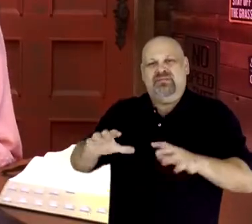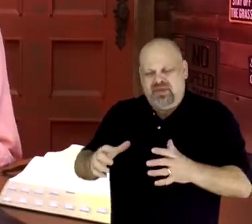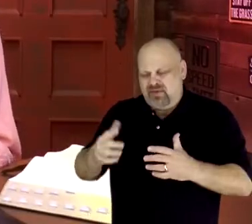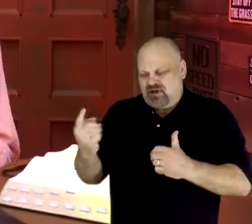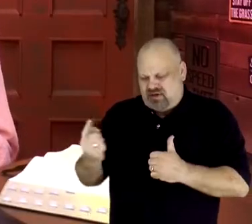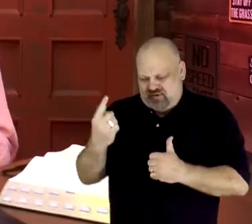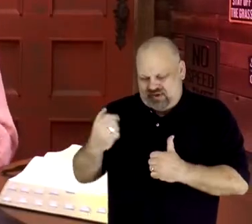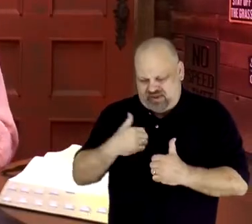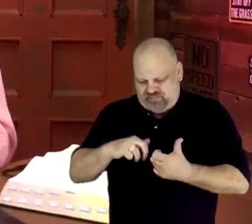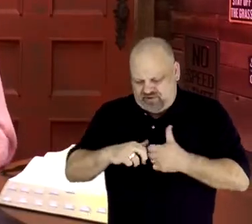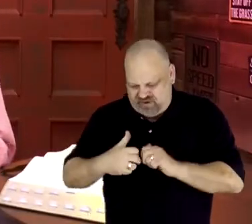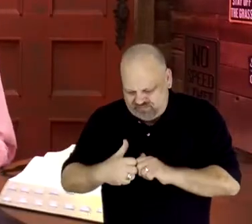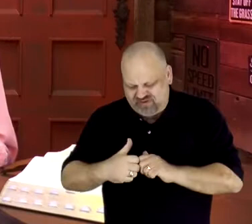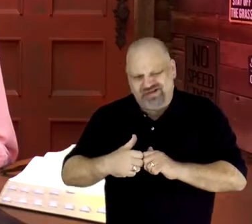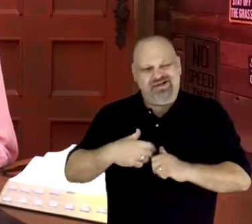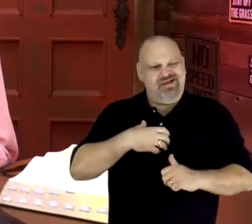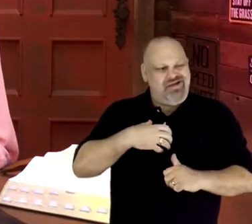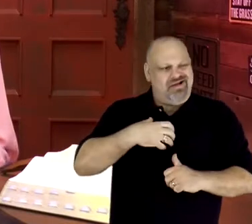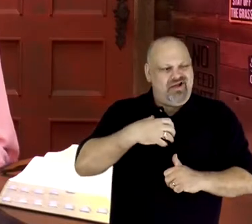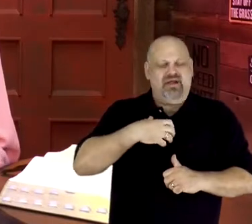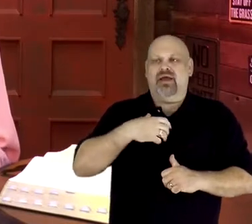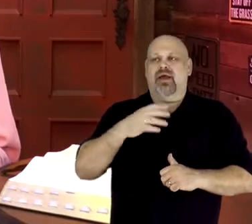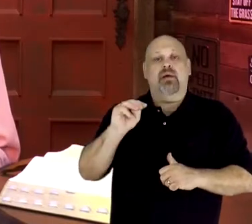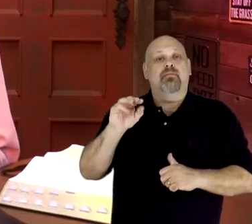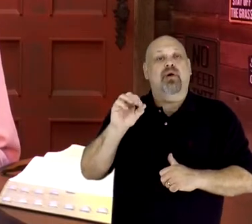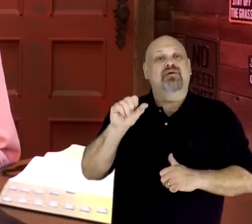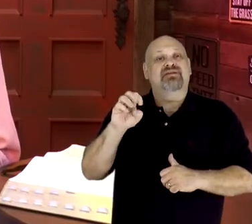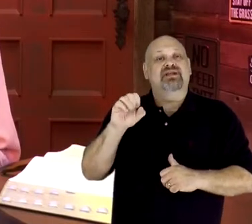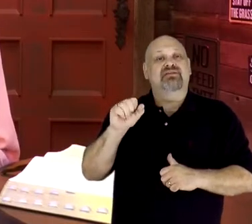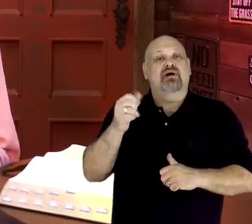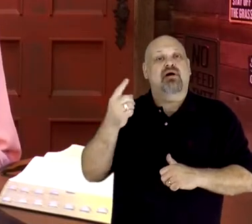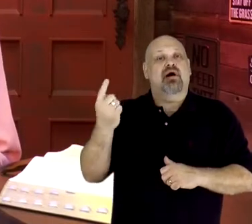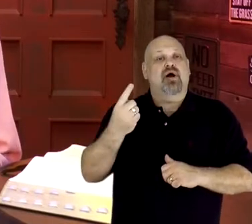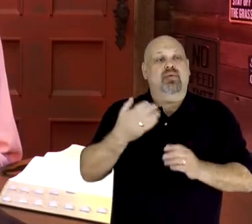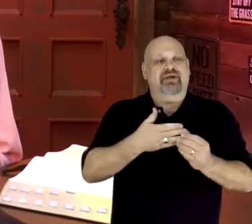and Moses always pointed them back to God, and was like–we need to praise God for what He's done.